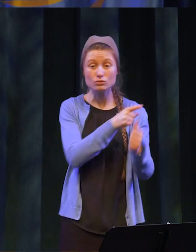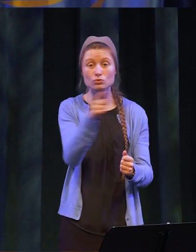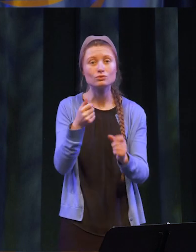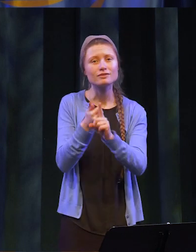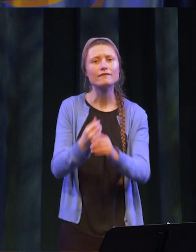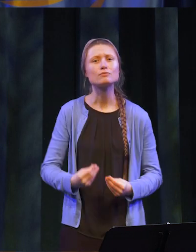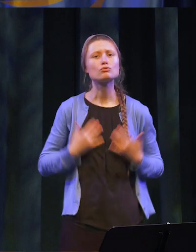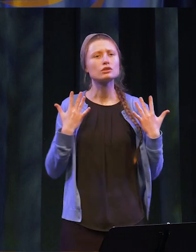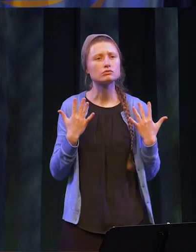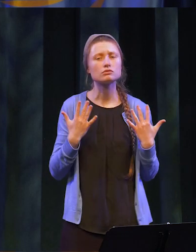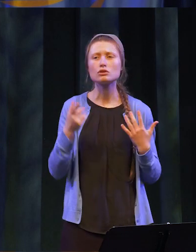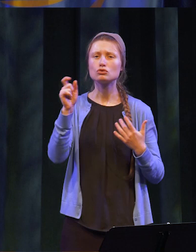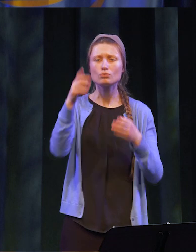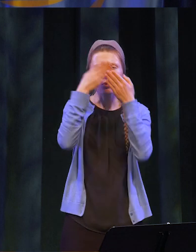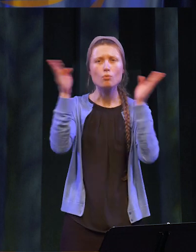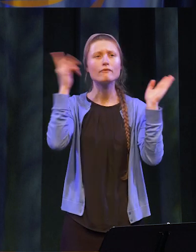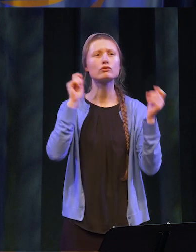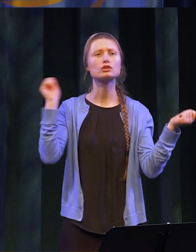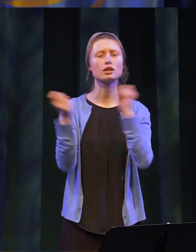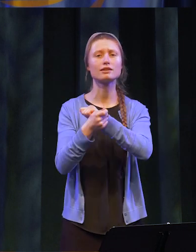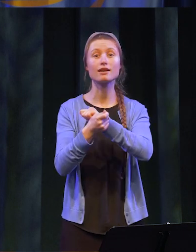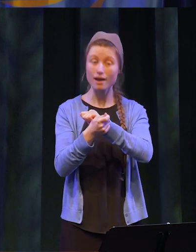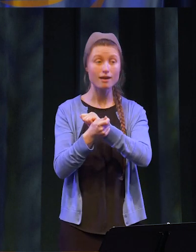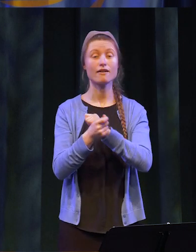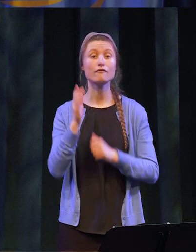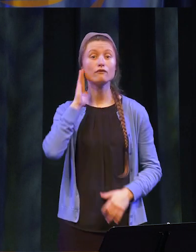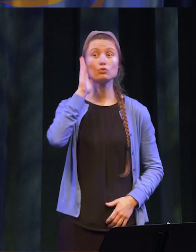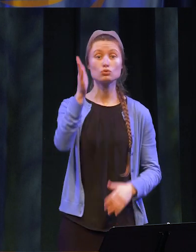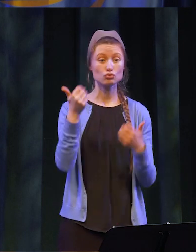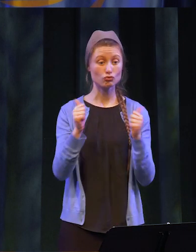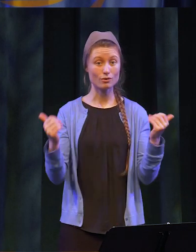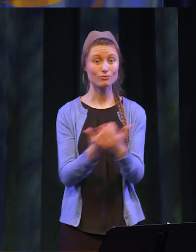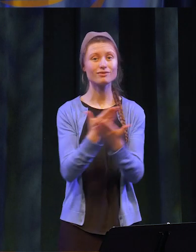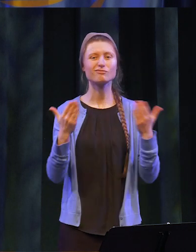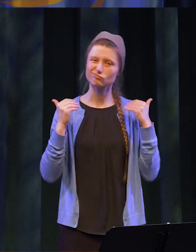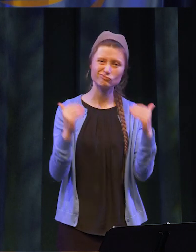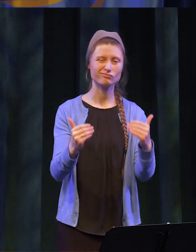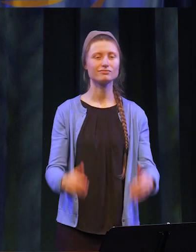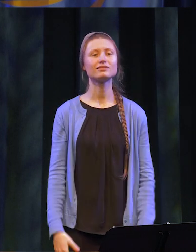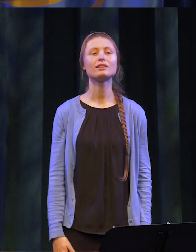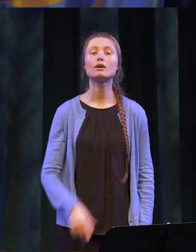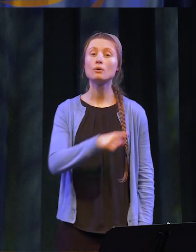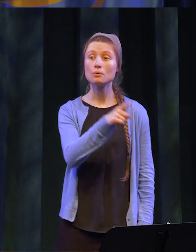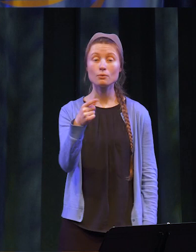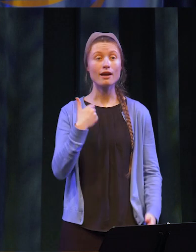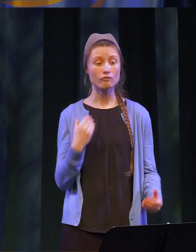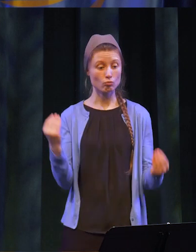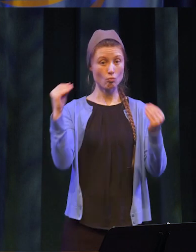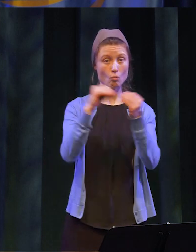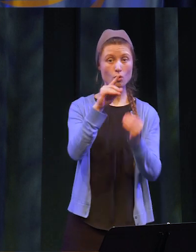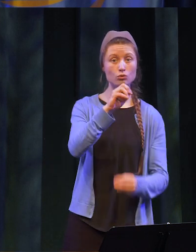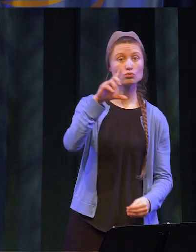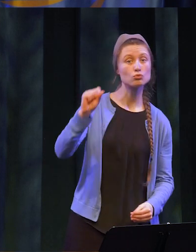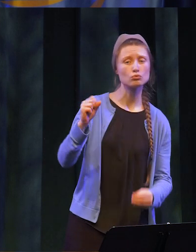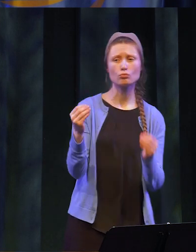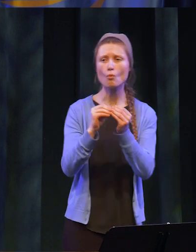change, and don’t be afraid to try something new. You have more tools and resources than